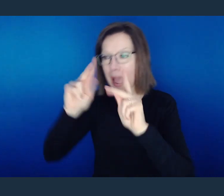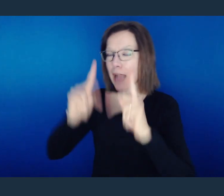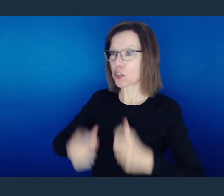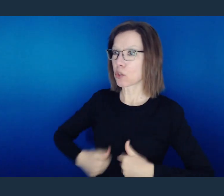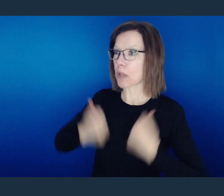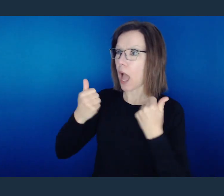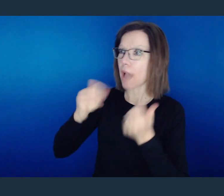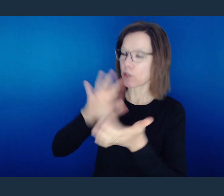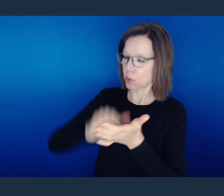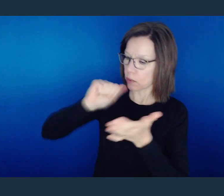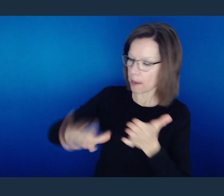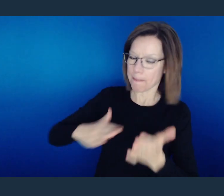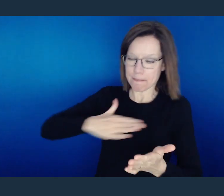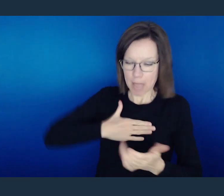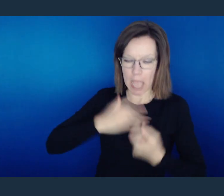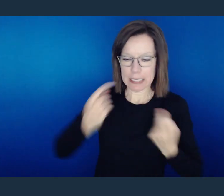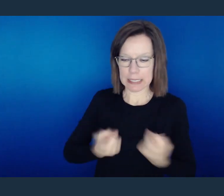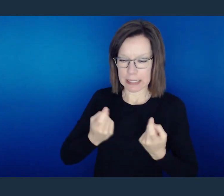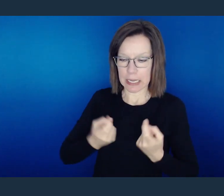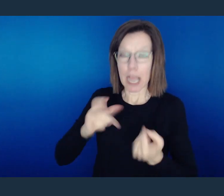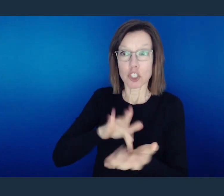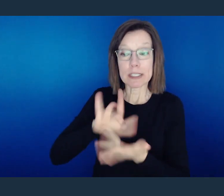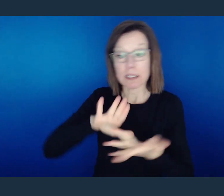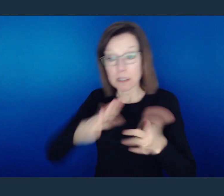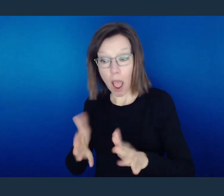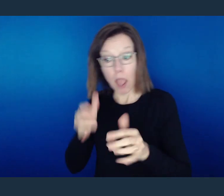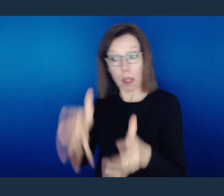died for their sin on the cross but that He did not stay dead, that He rose again.